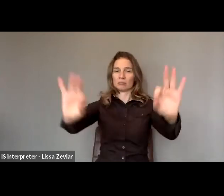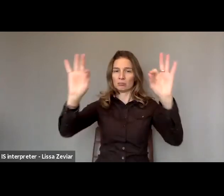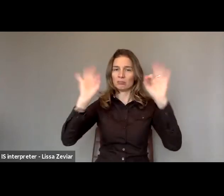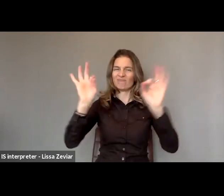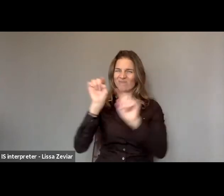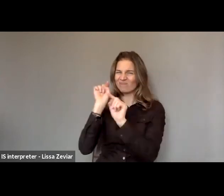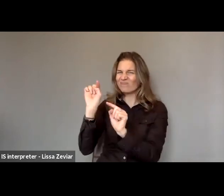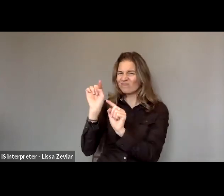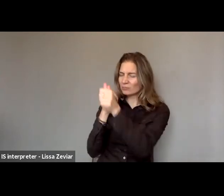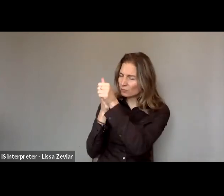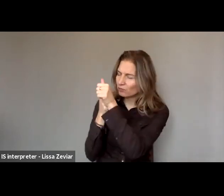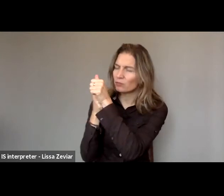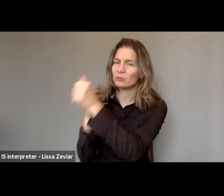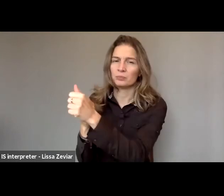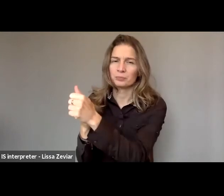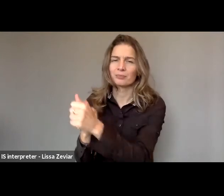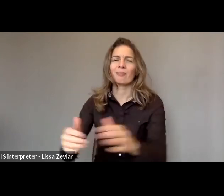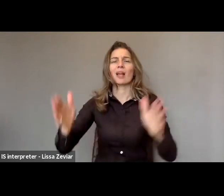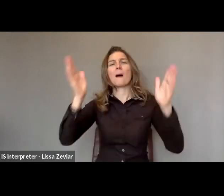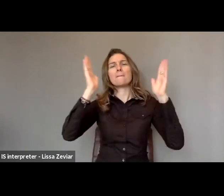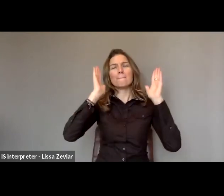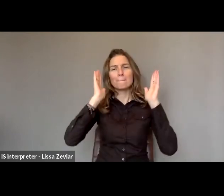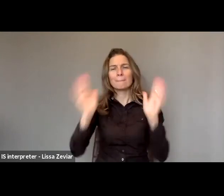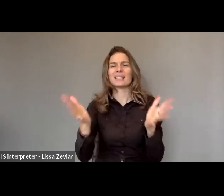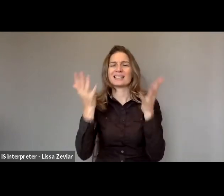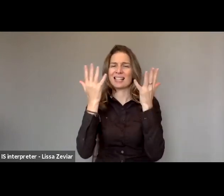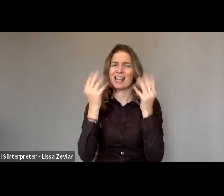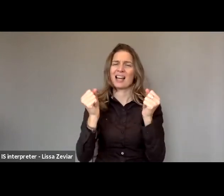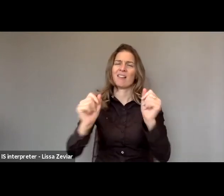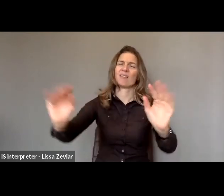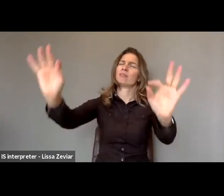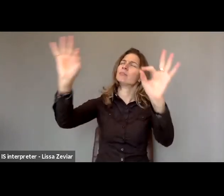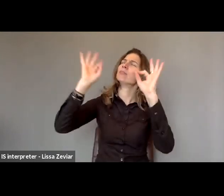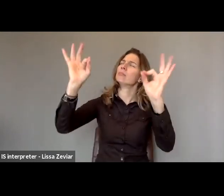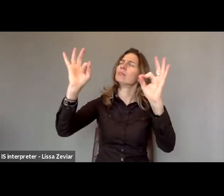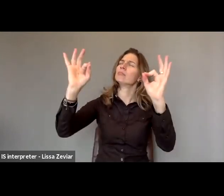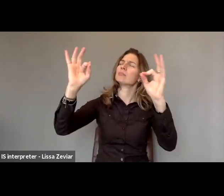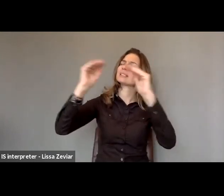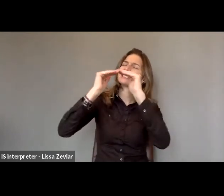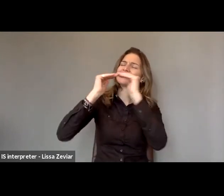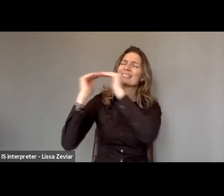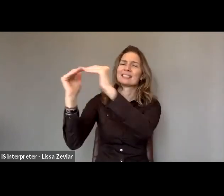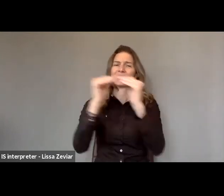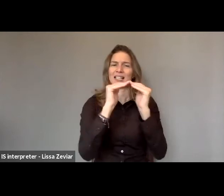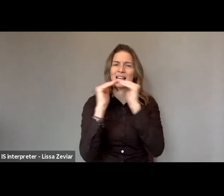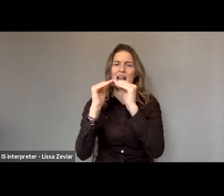that we have the golden standard for all women in Europe to protect and prevent from violence.